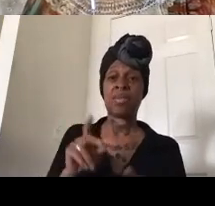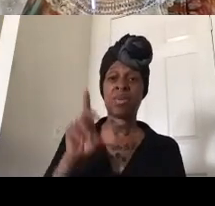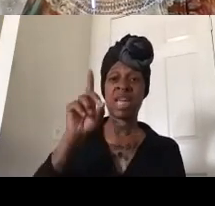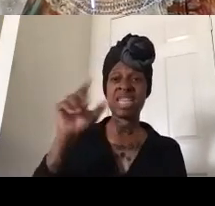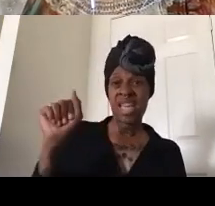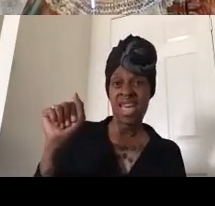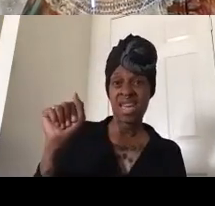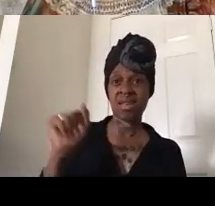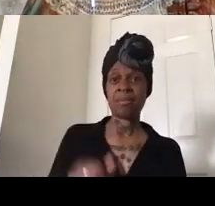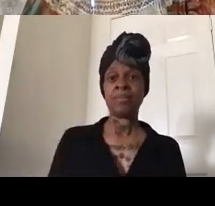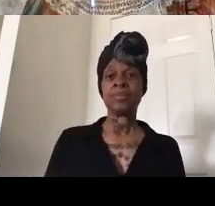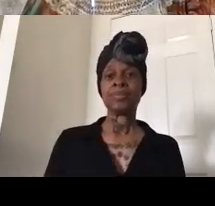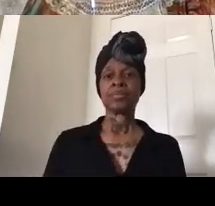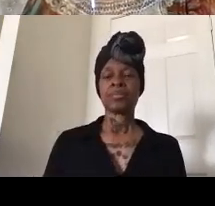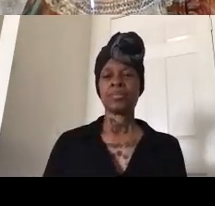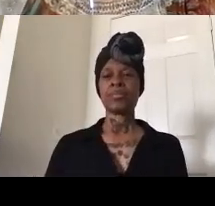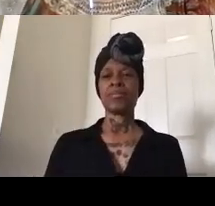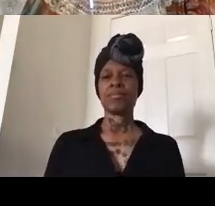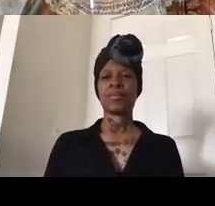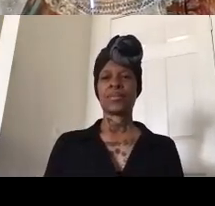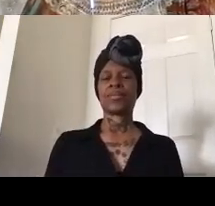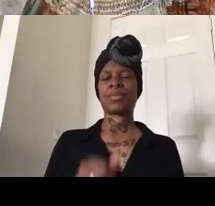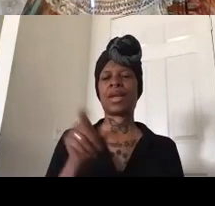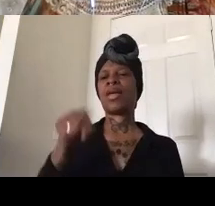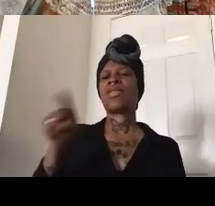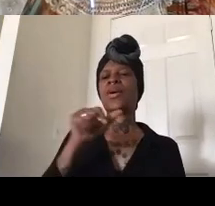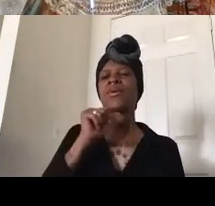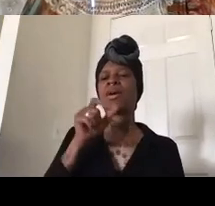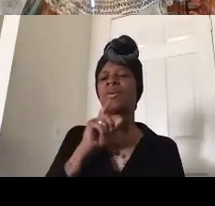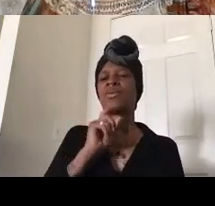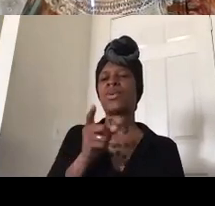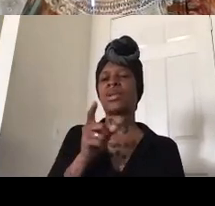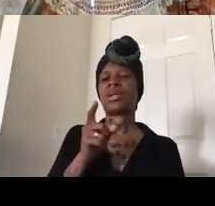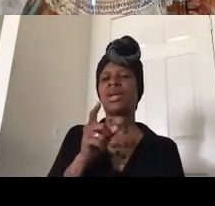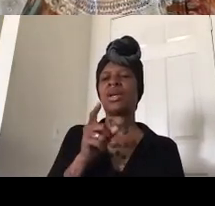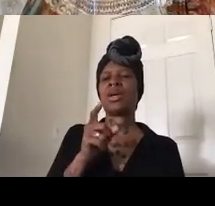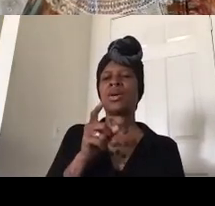um is not really um gonna be as on our side although i'm